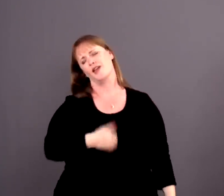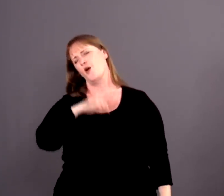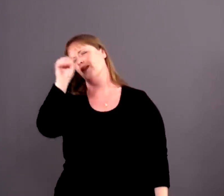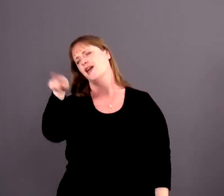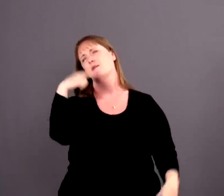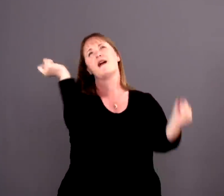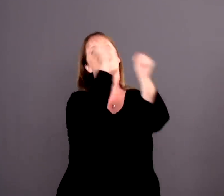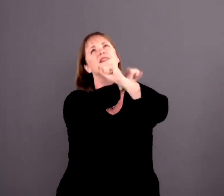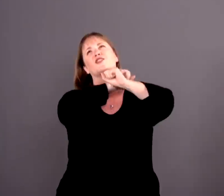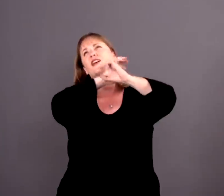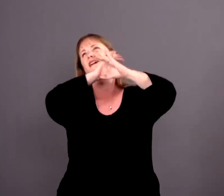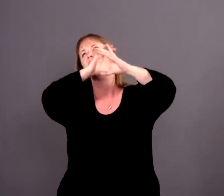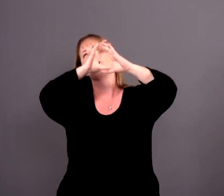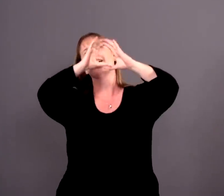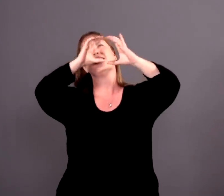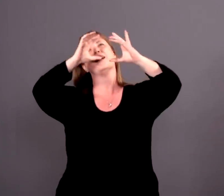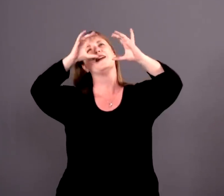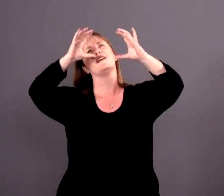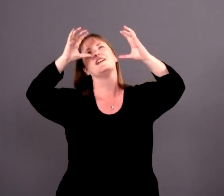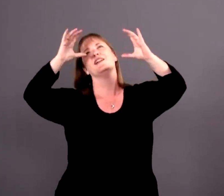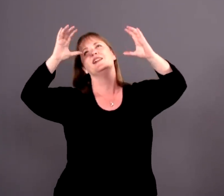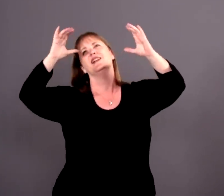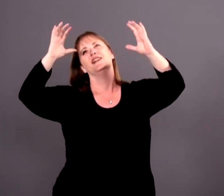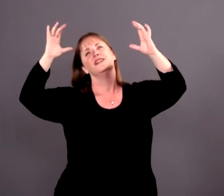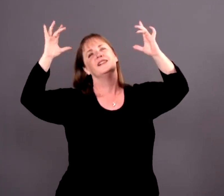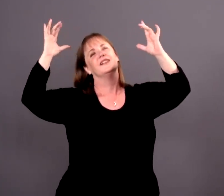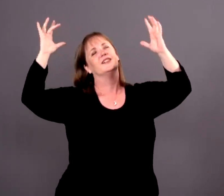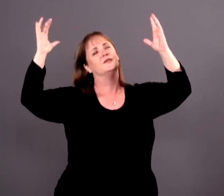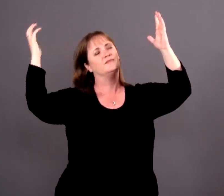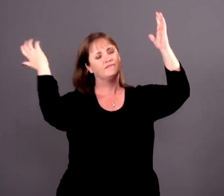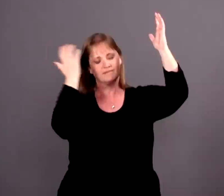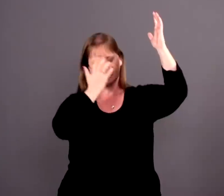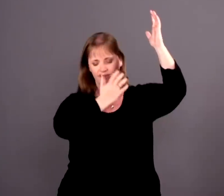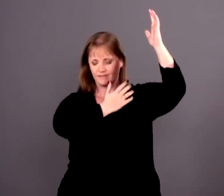I can only imagine, ohh yeah